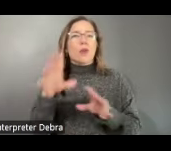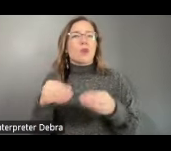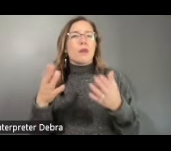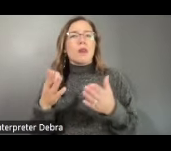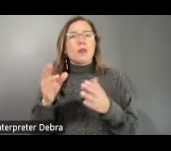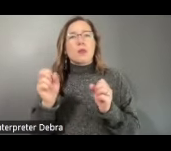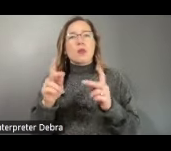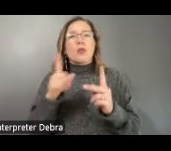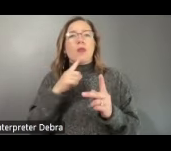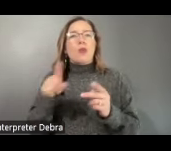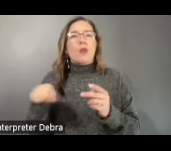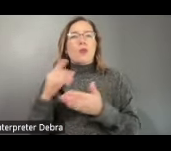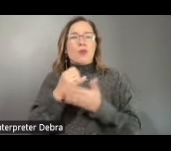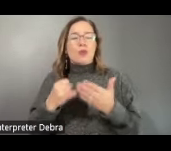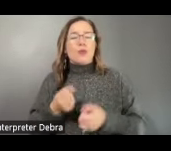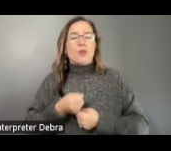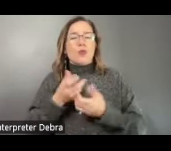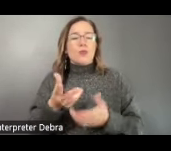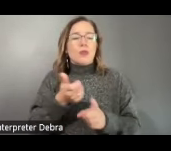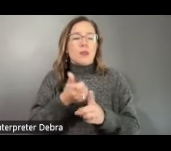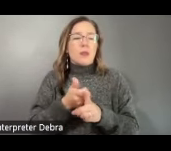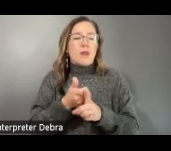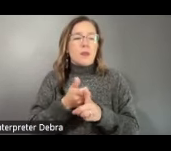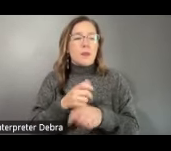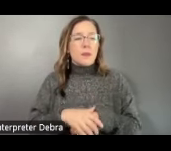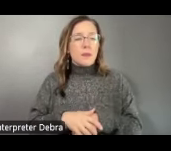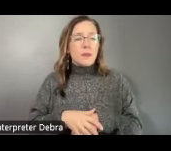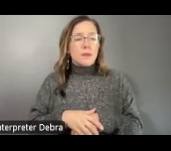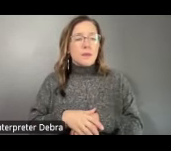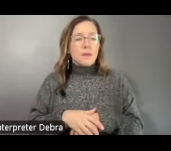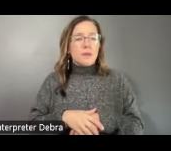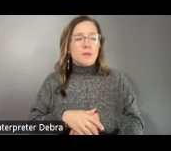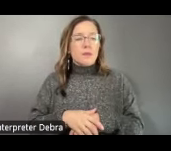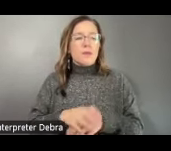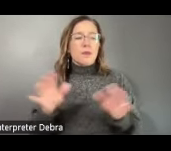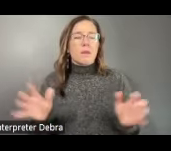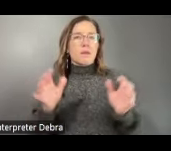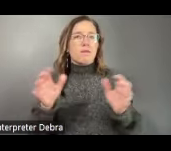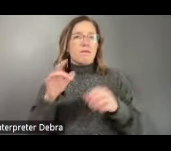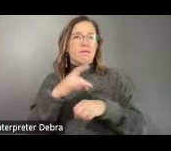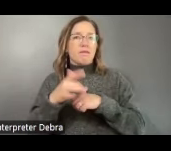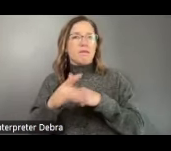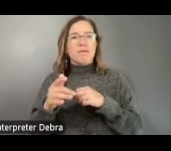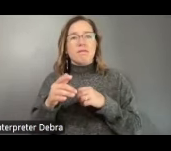for artists to express themselves, but also foster creativity, innovation, and networking with their